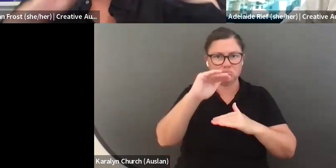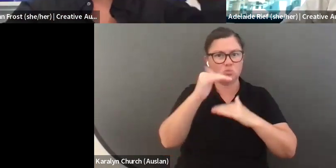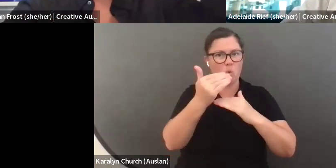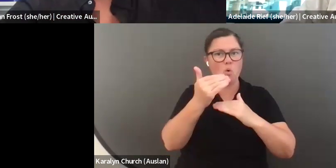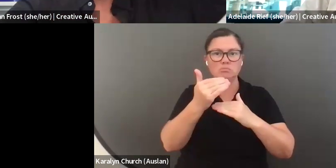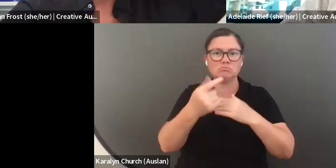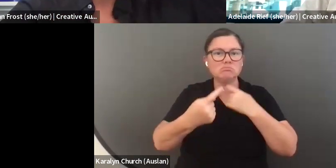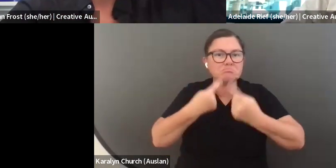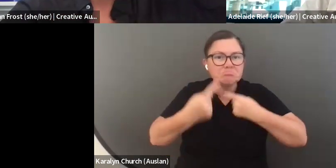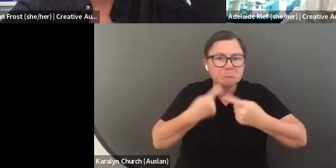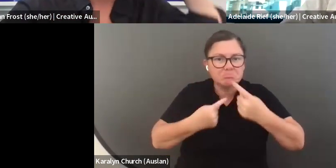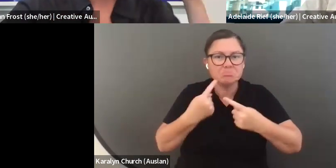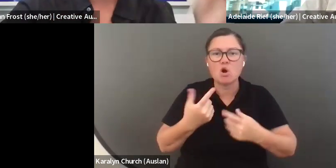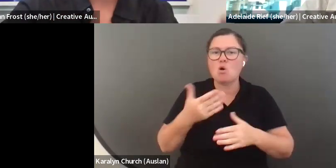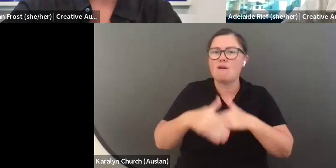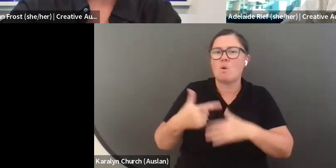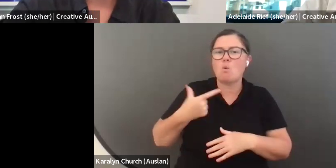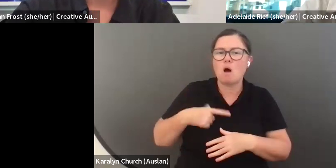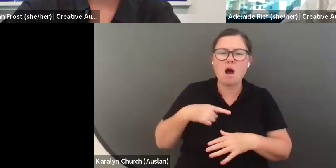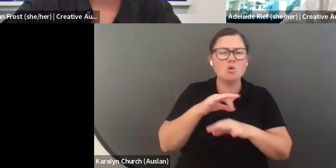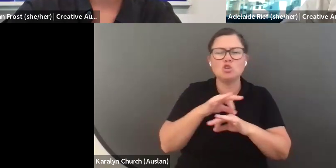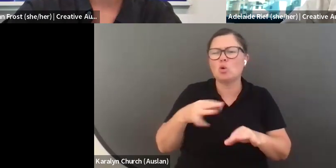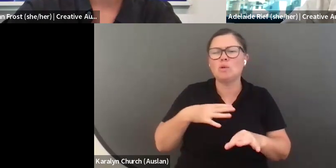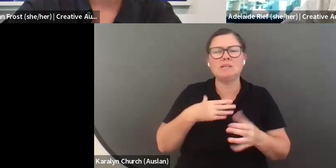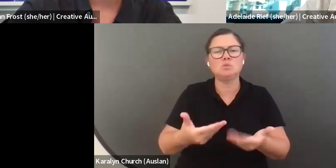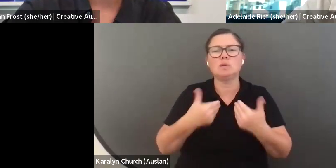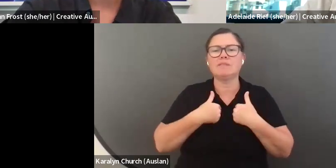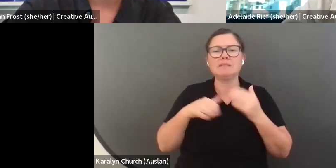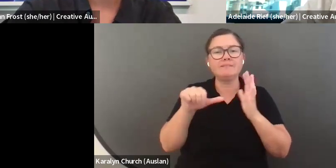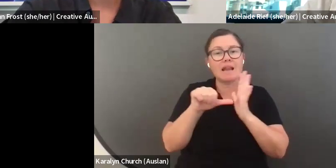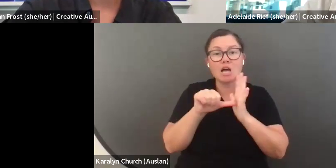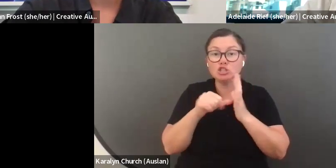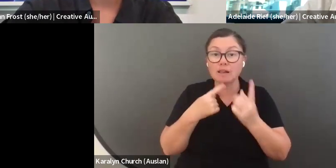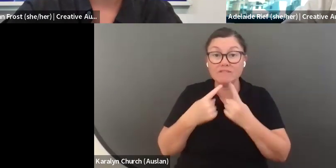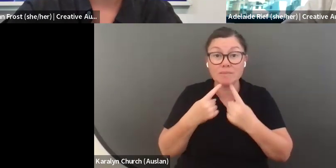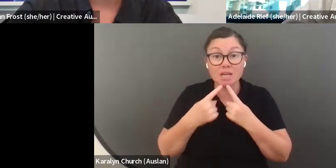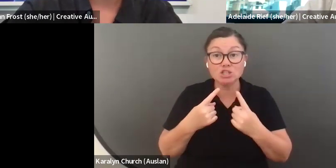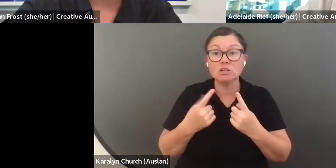travel support. With both of these payments, please just write a short note in